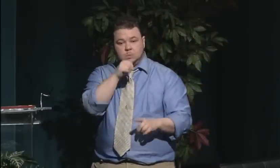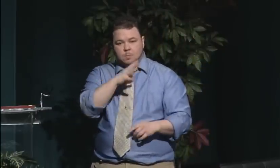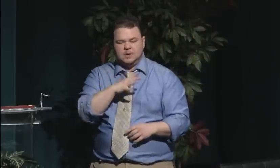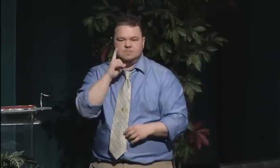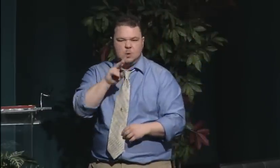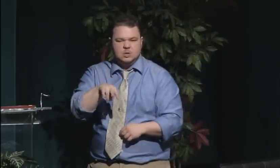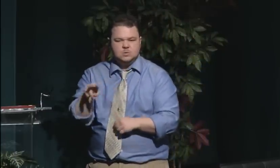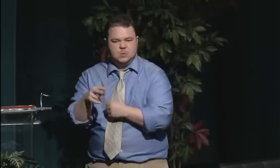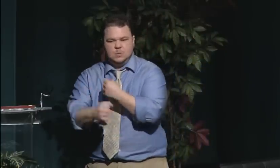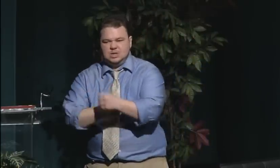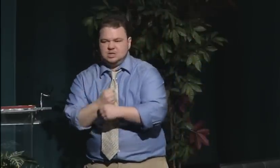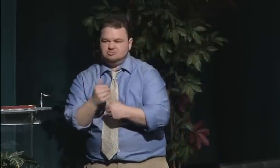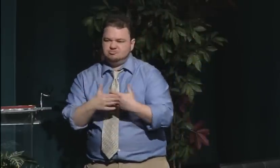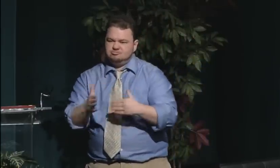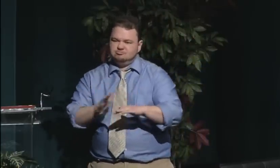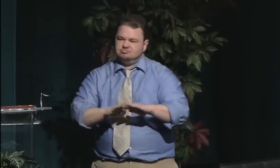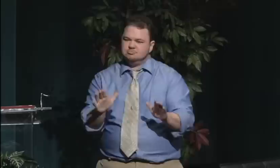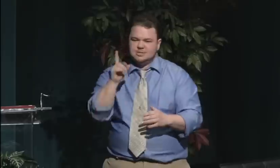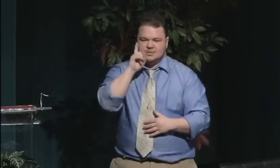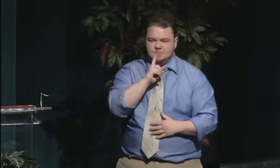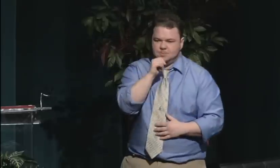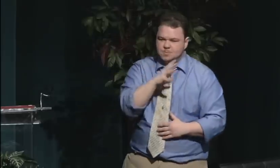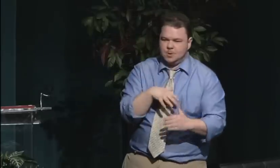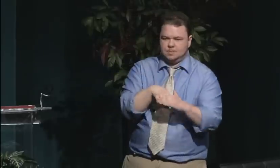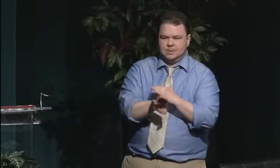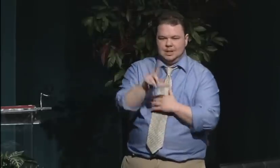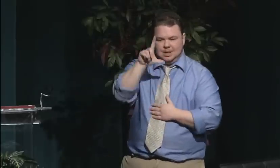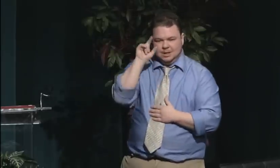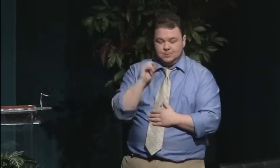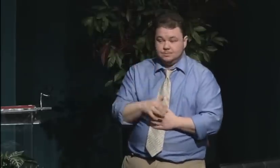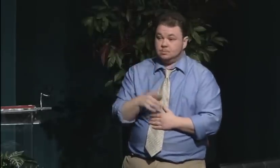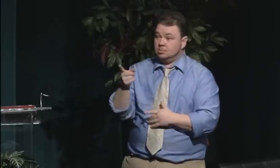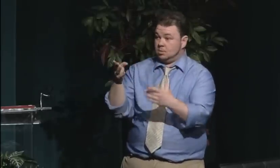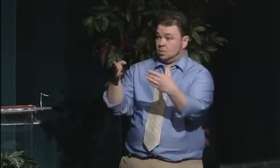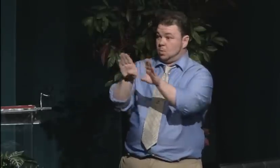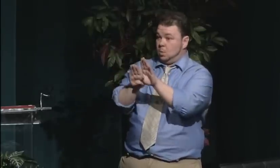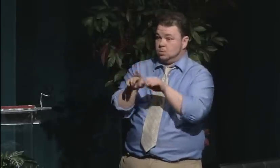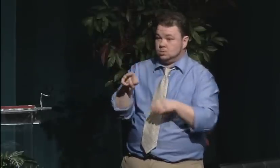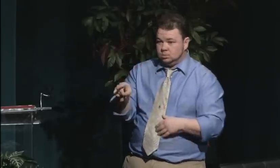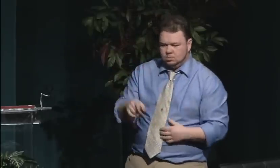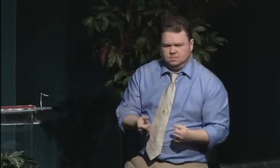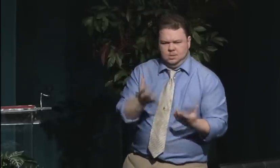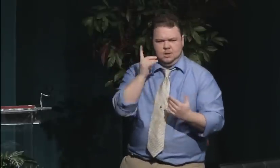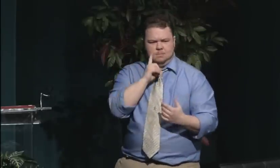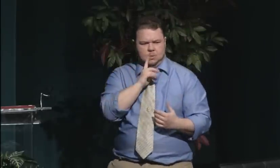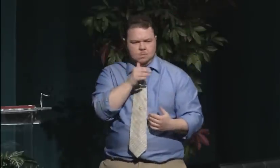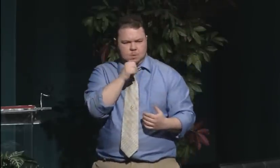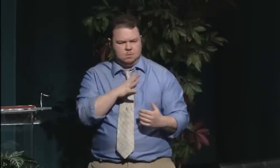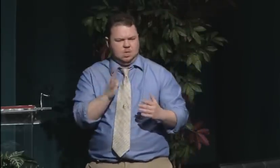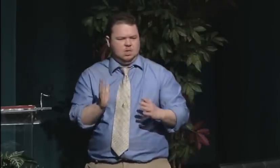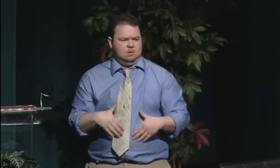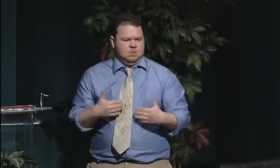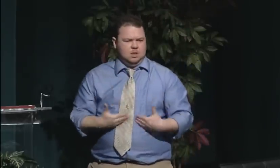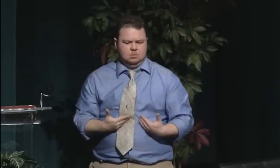Now, women who came in at that time tended not to graduate. They would come in, they would stay for a couple of years,